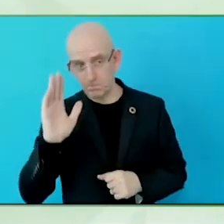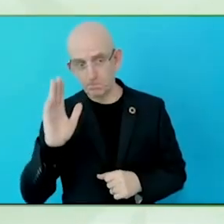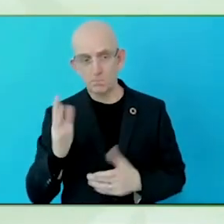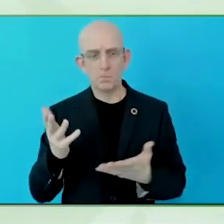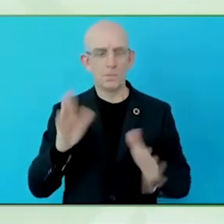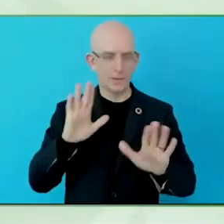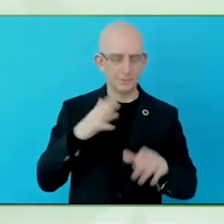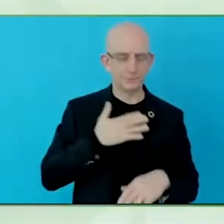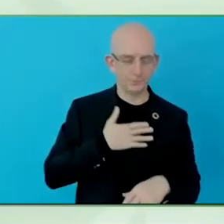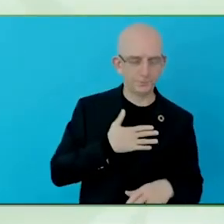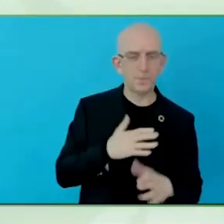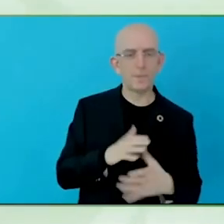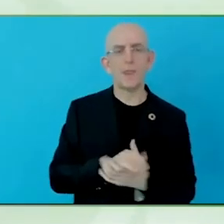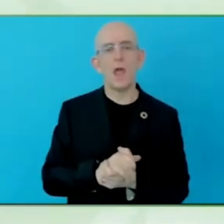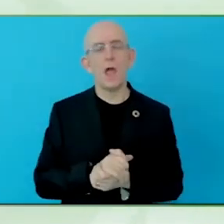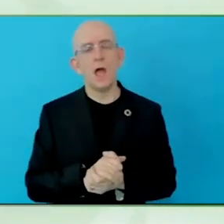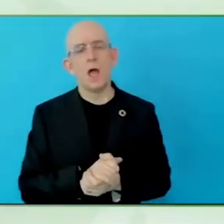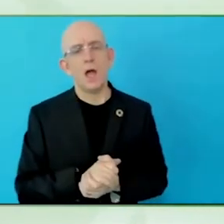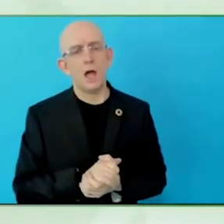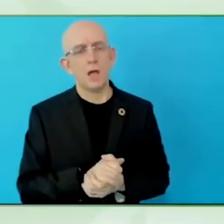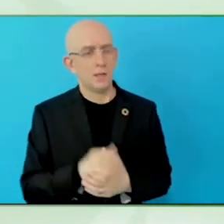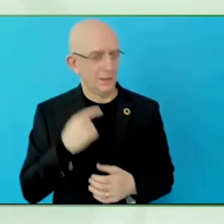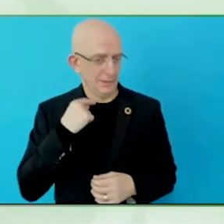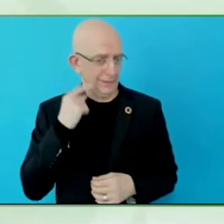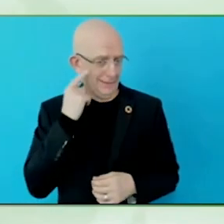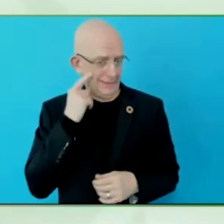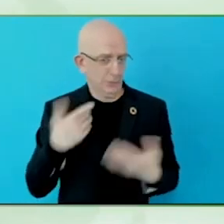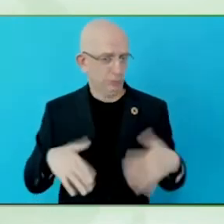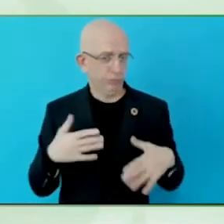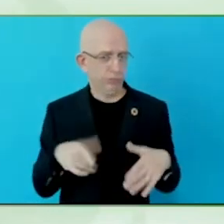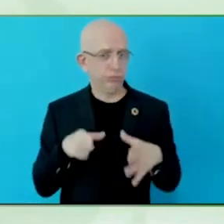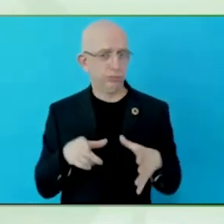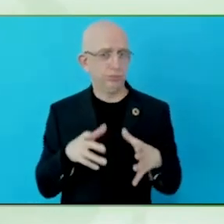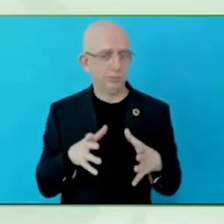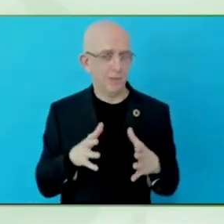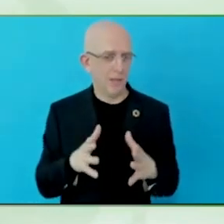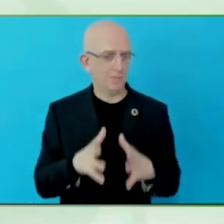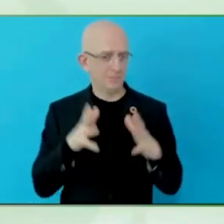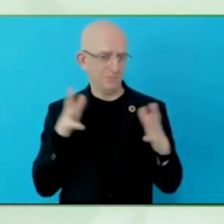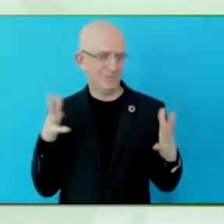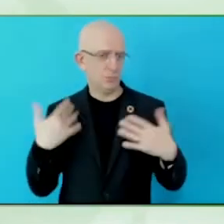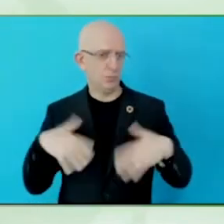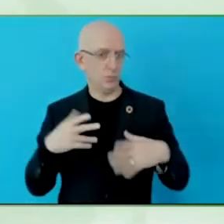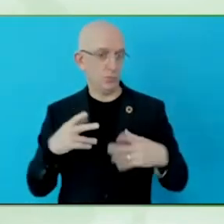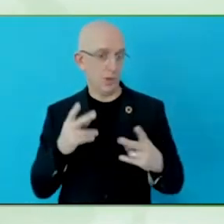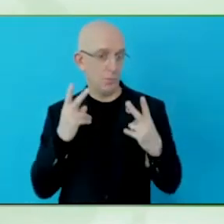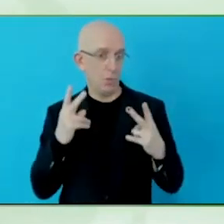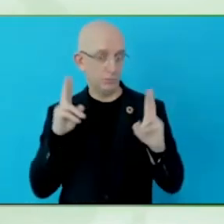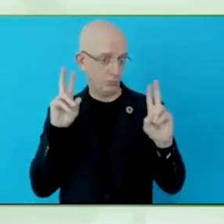And I'm not surprised it is seen as a medical thing, the